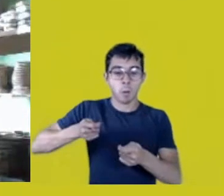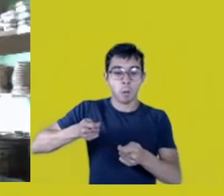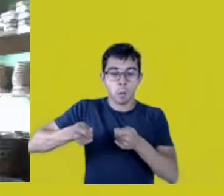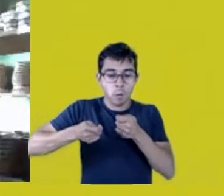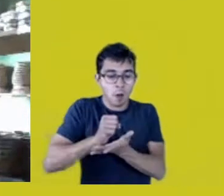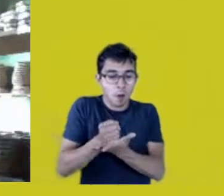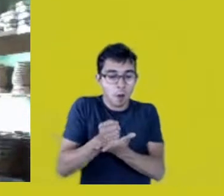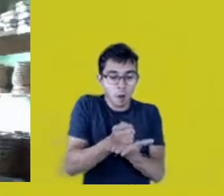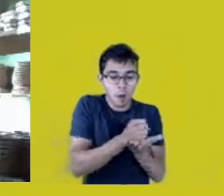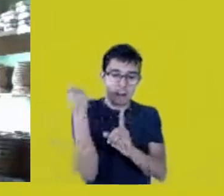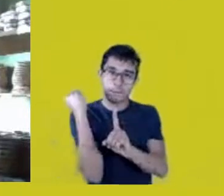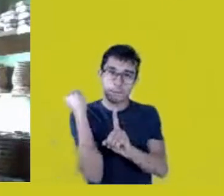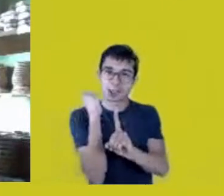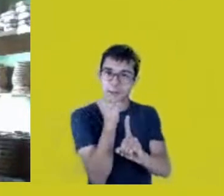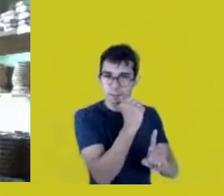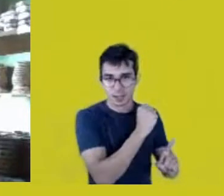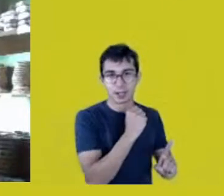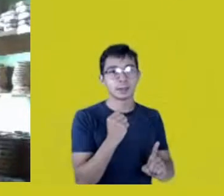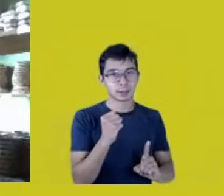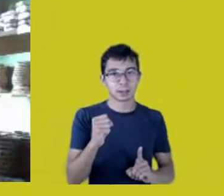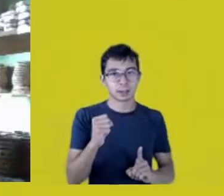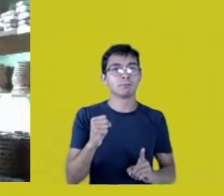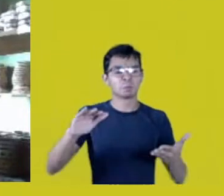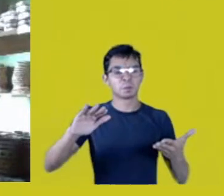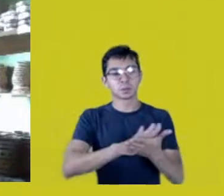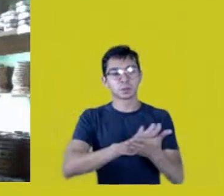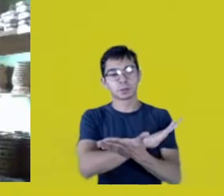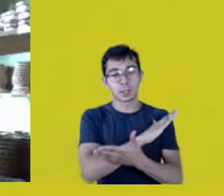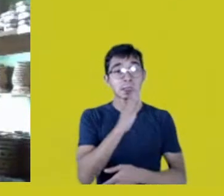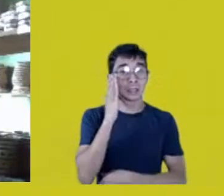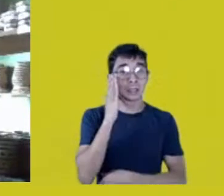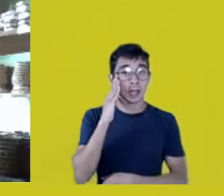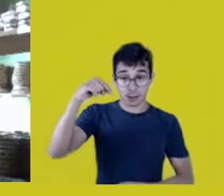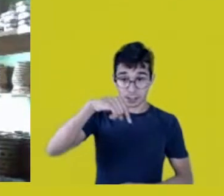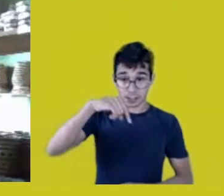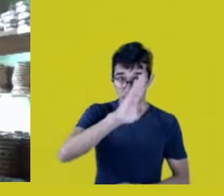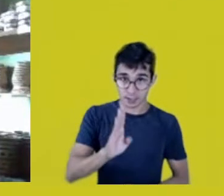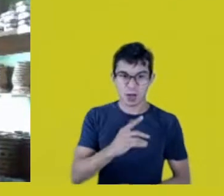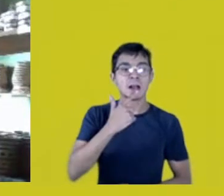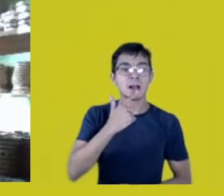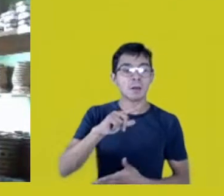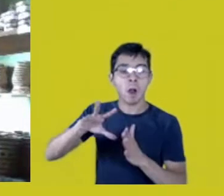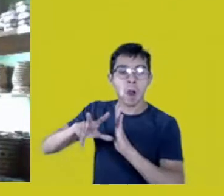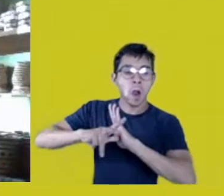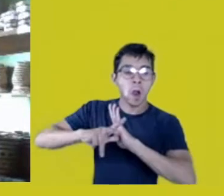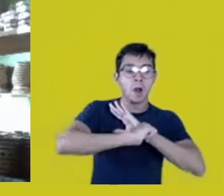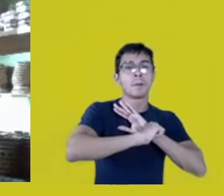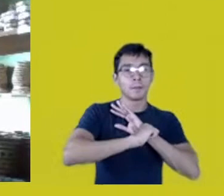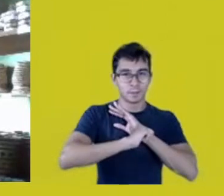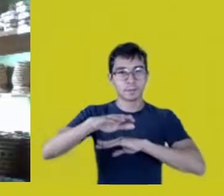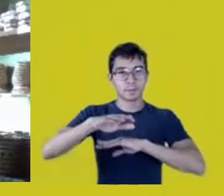and we know it’s been used in this country in a most efficient way. When we think that the Native nations